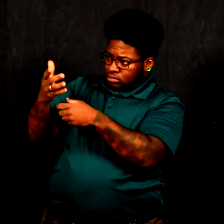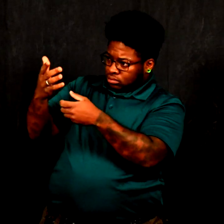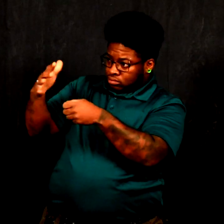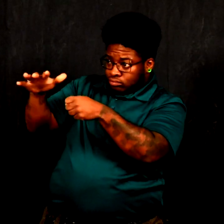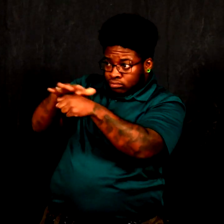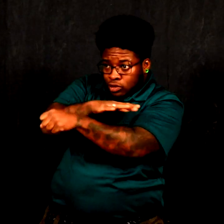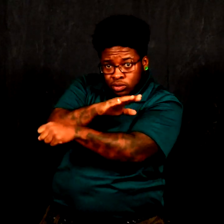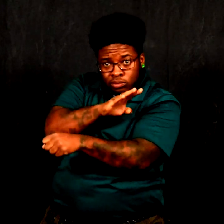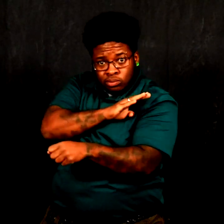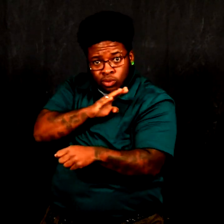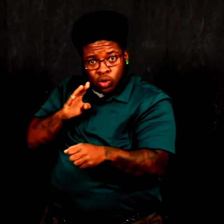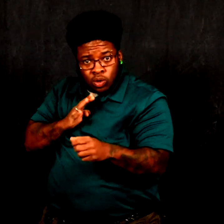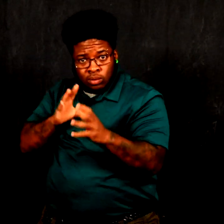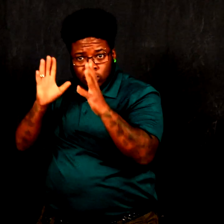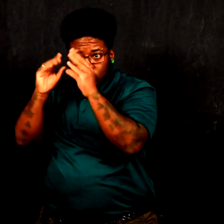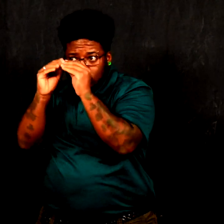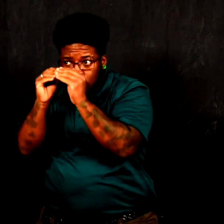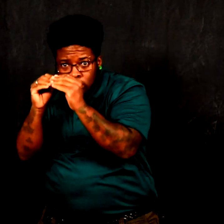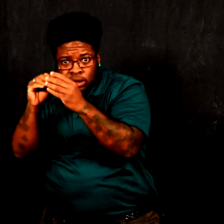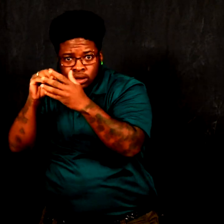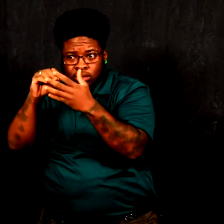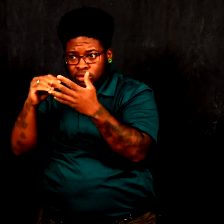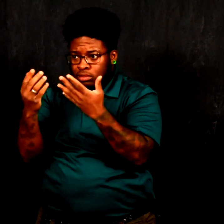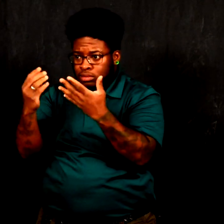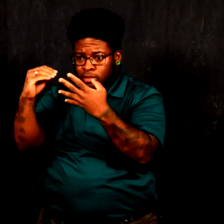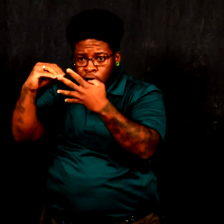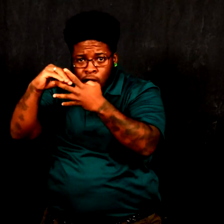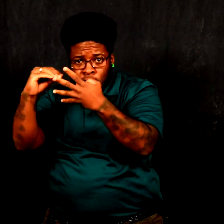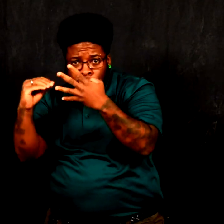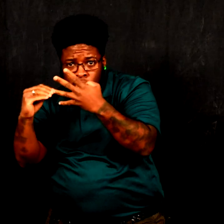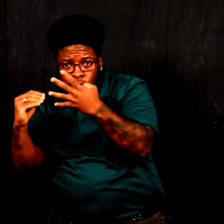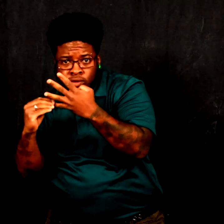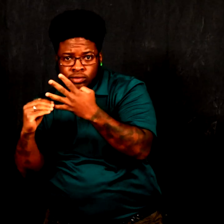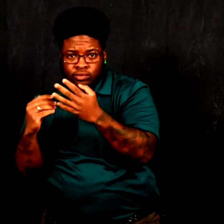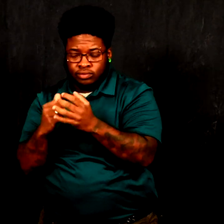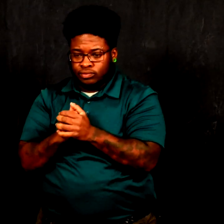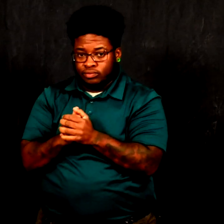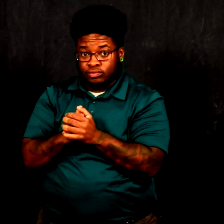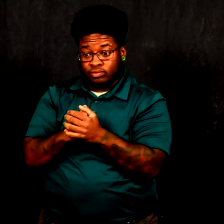in between full board meetings; and